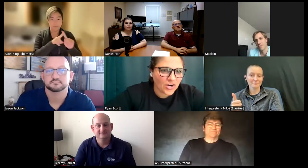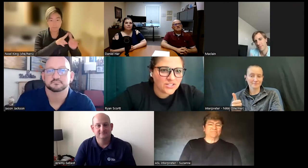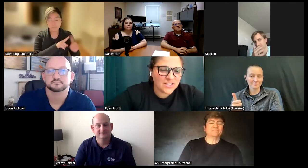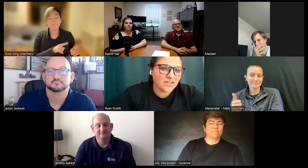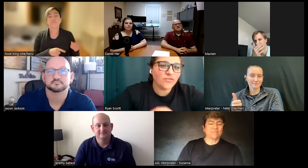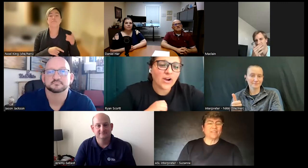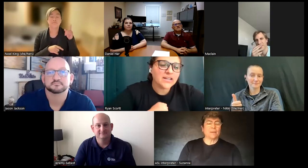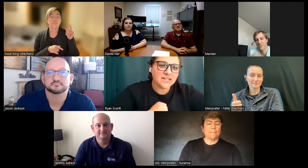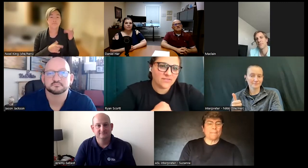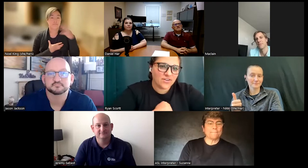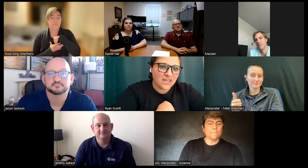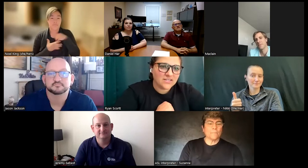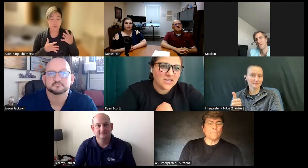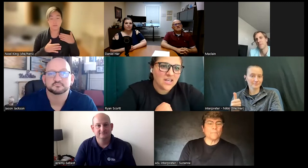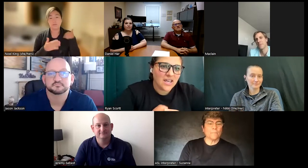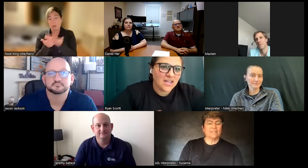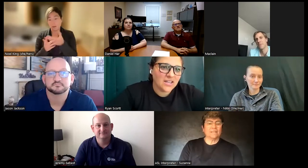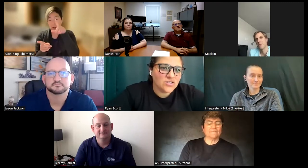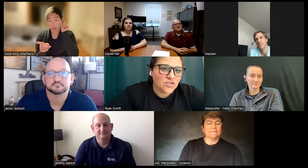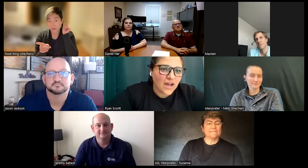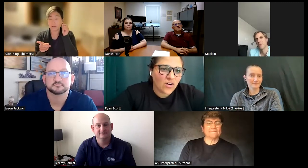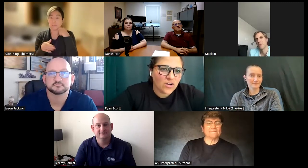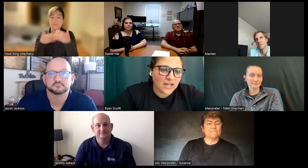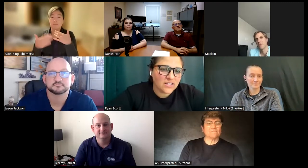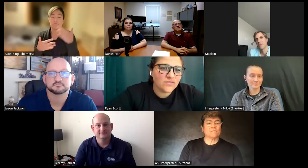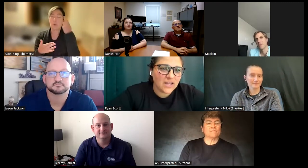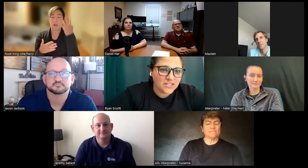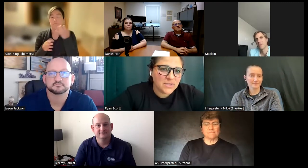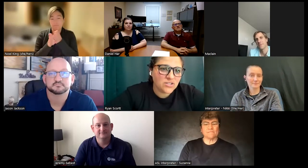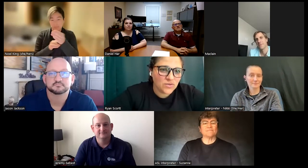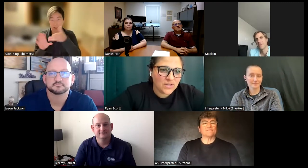art and a variety of different things and so that all kind of led me to